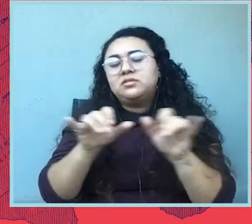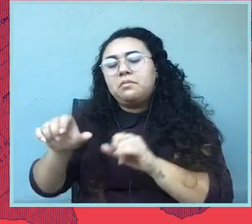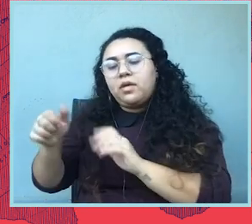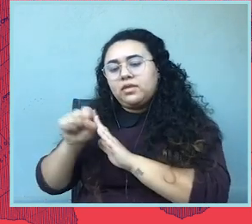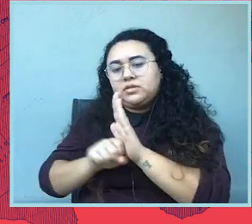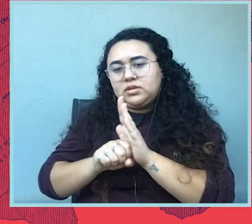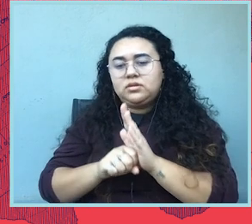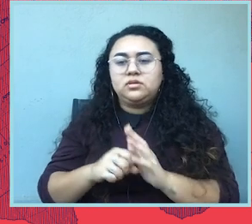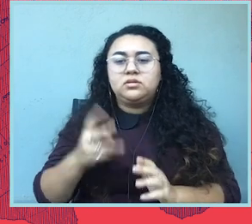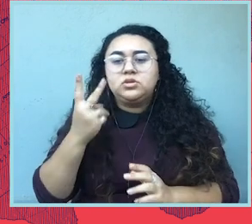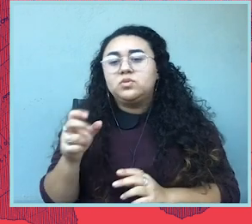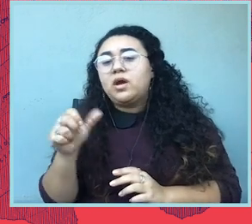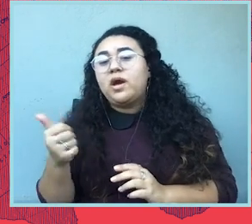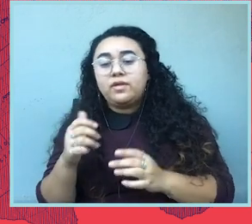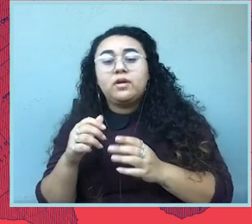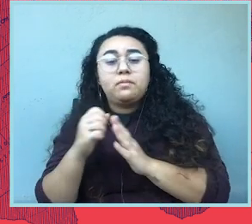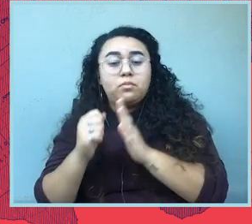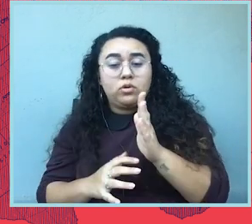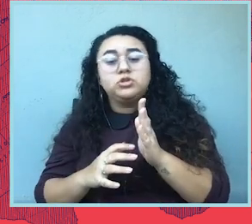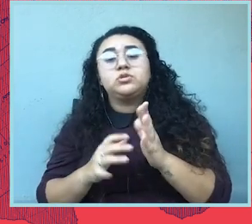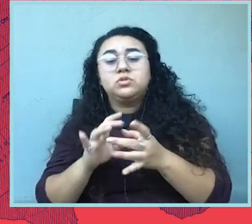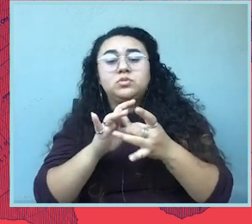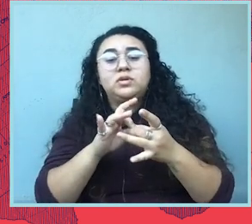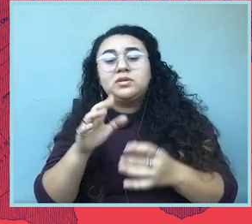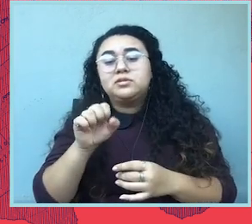But there are two other abortion related cases in the Supreme Court right now.